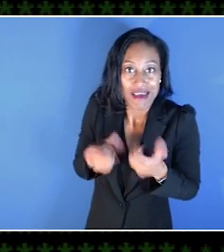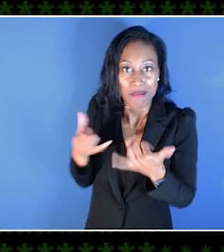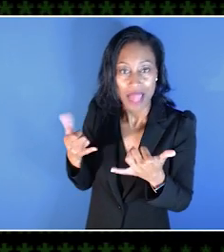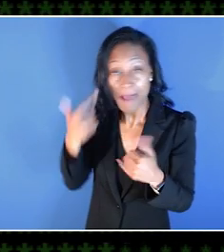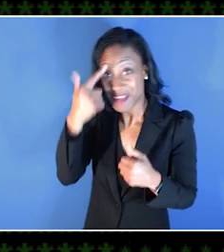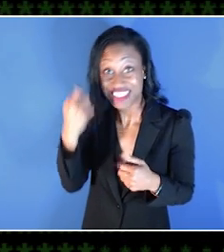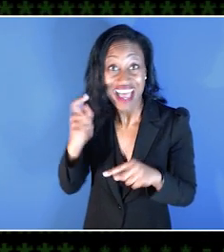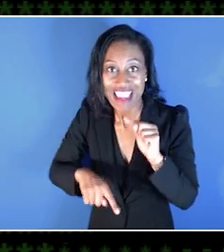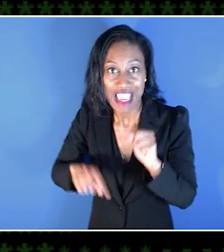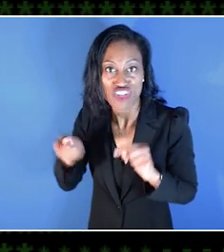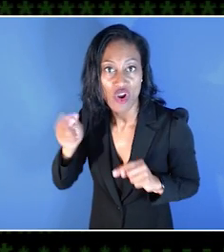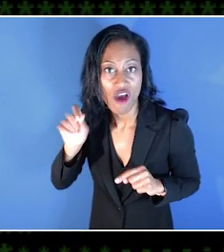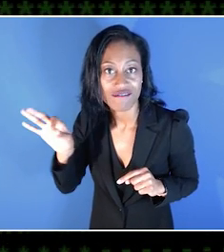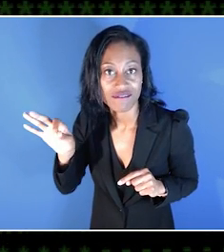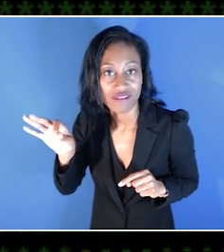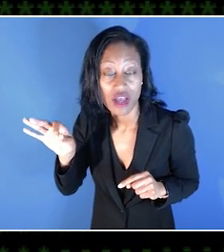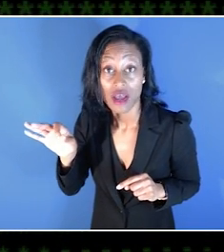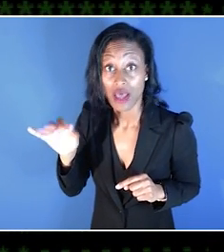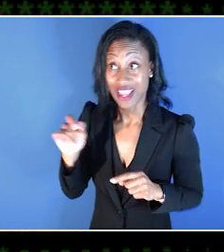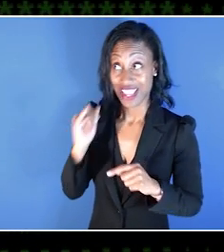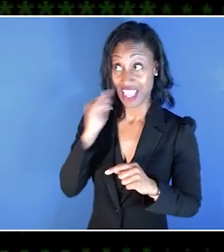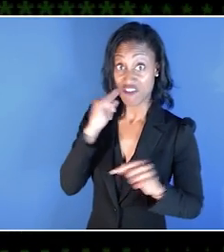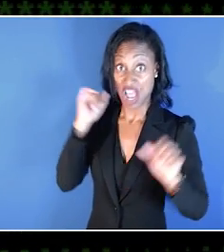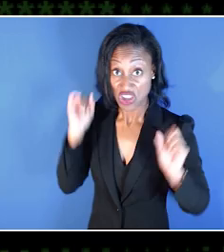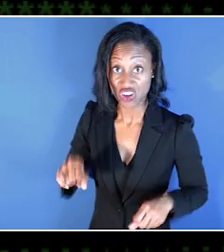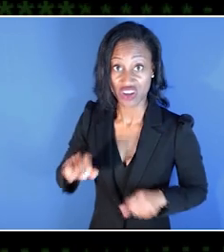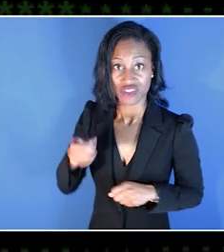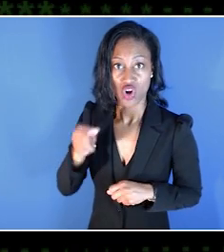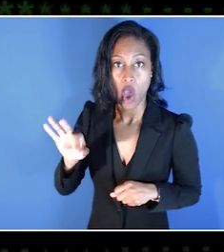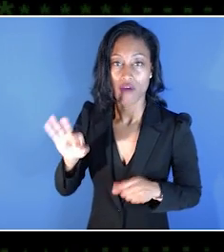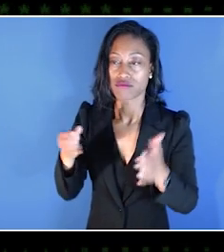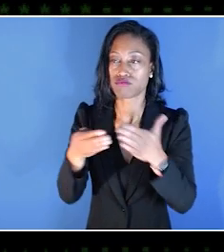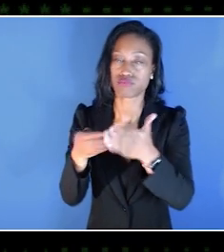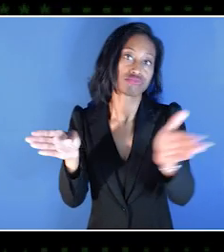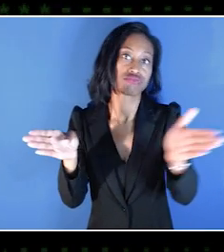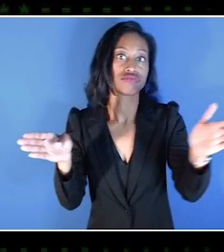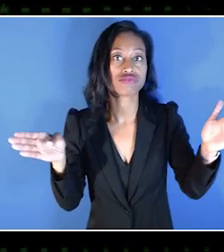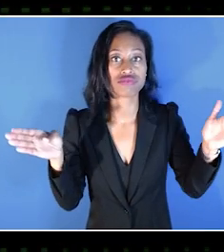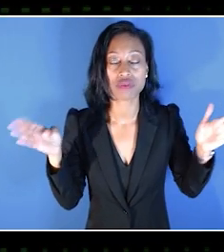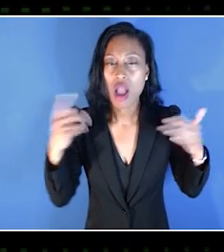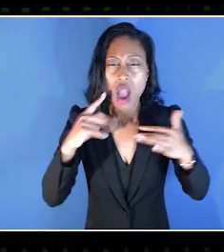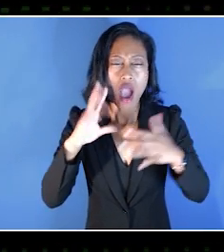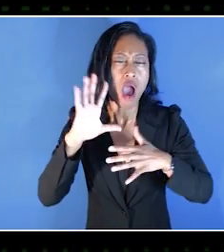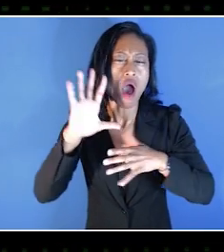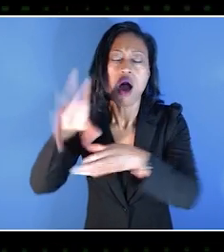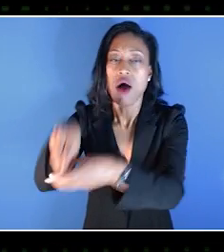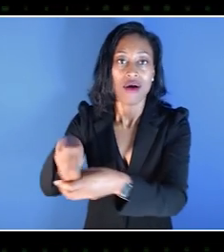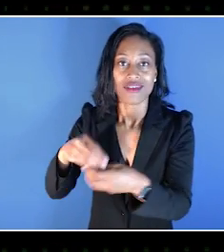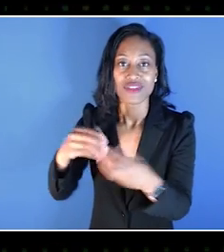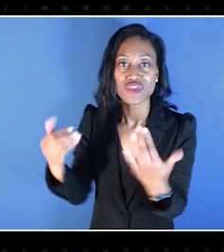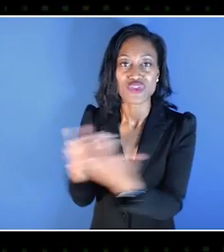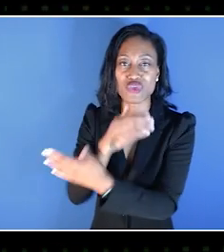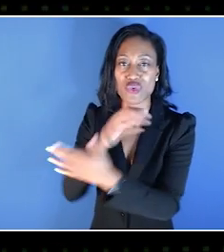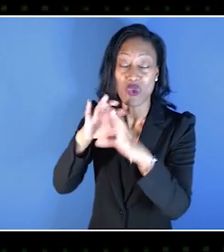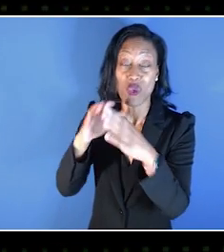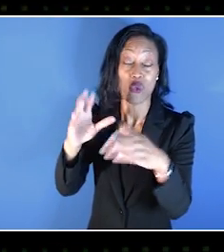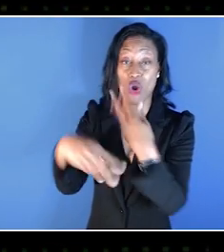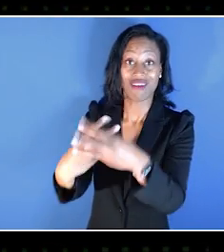To be able to turn that off would mean a whole other world has opened up to me. And I think that's what it is, a whole other world opens up to you